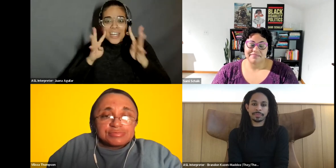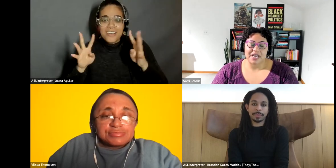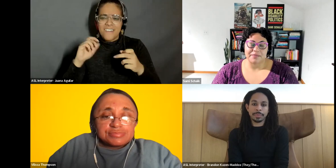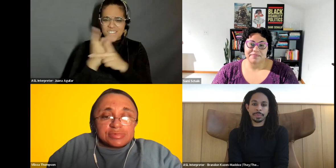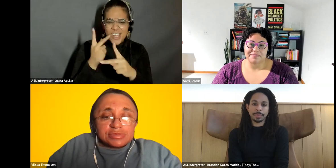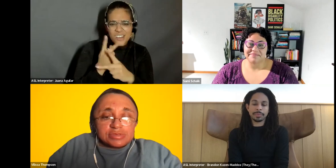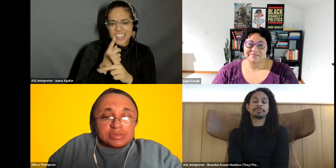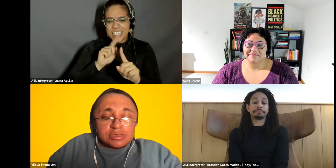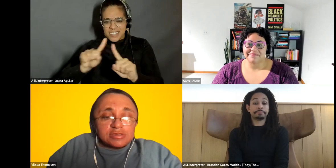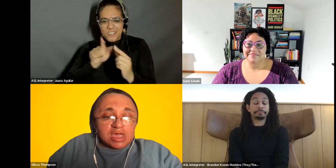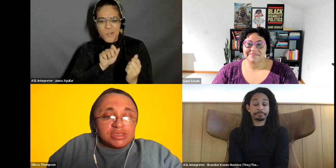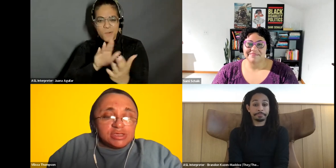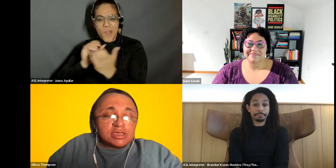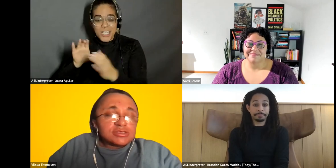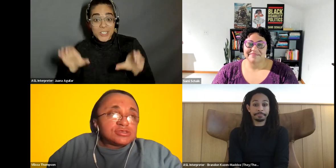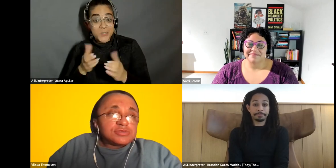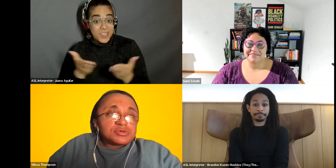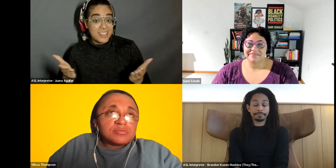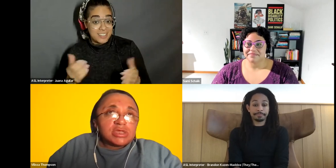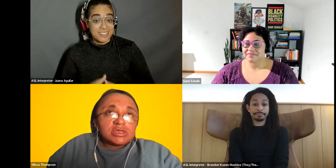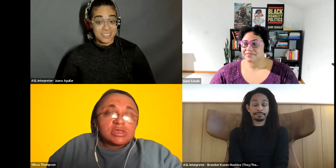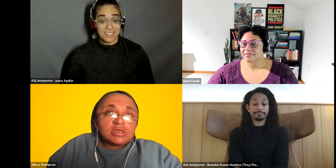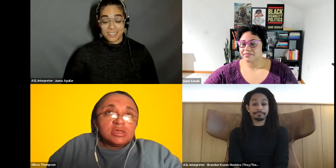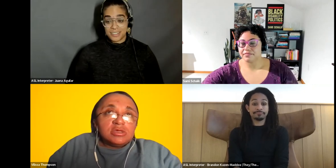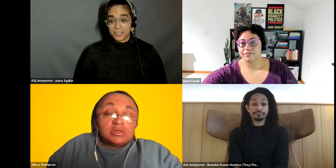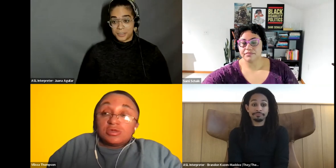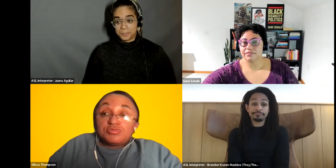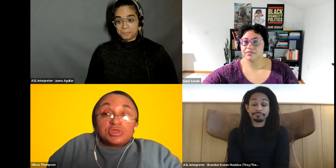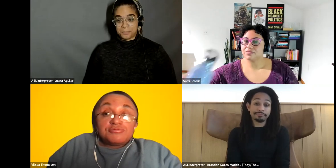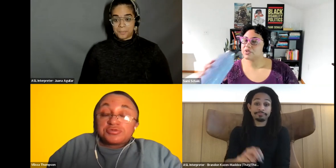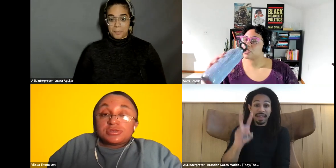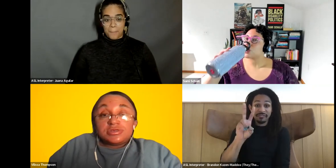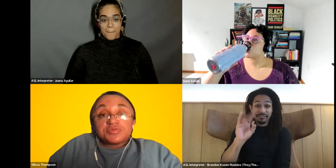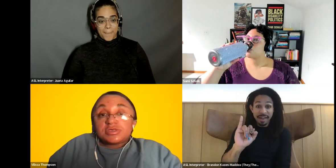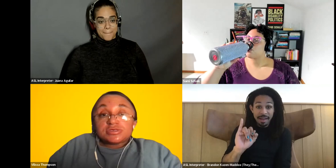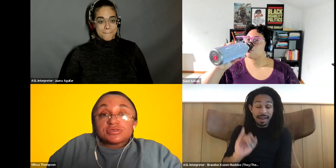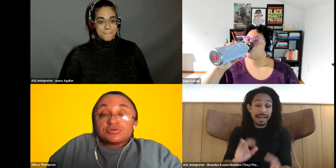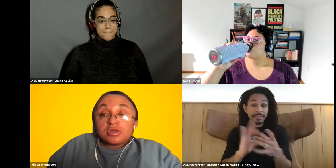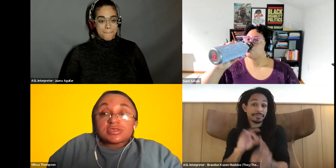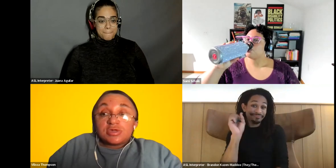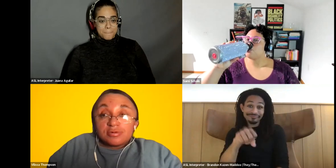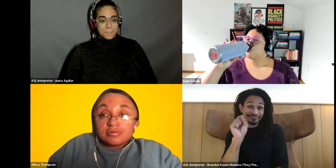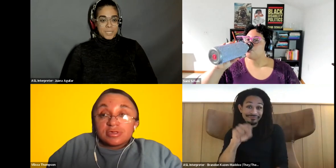Sami Schalk: Yeah. Vilissa Thompson: yeah, I think that to the point you're making that many folks in these spaces who are disabled.